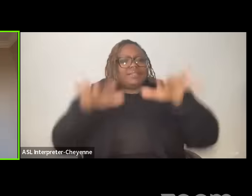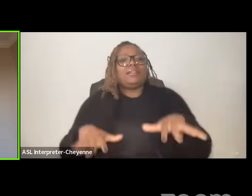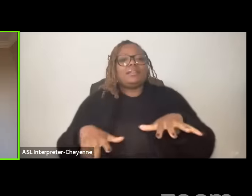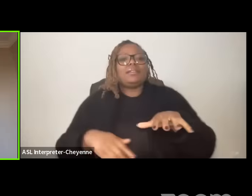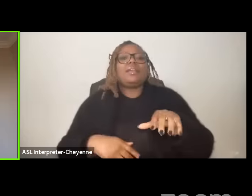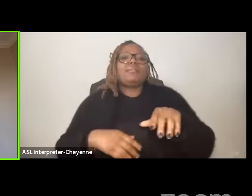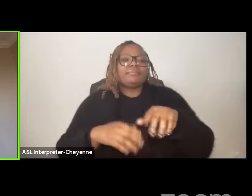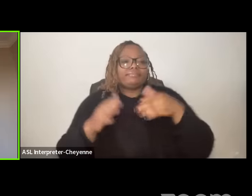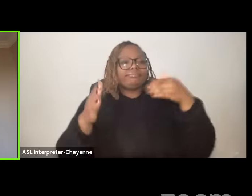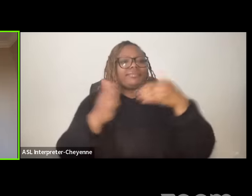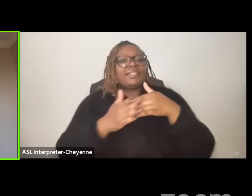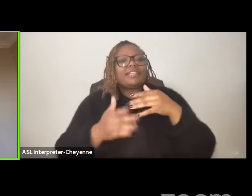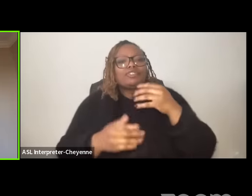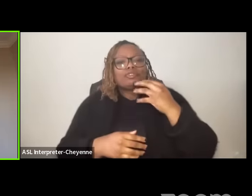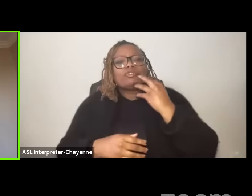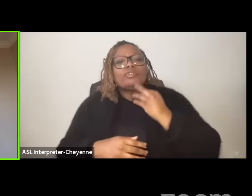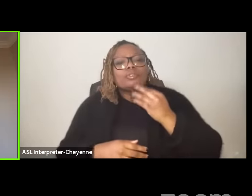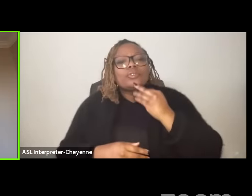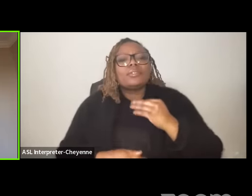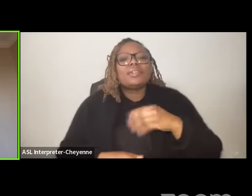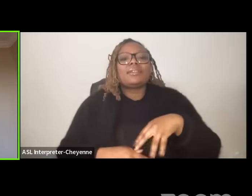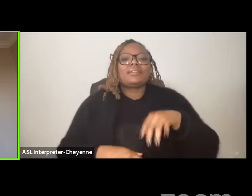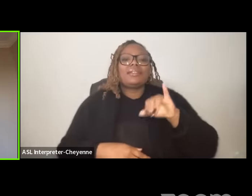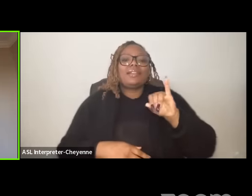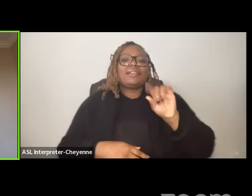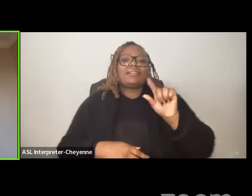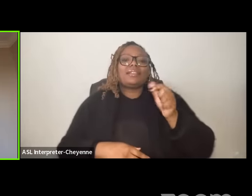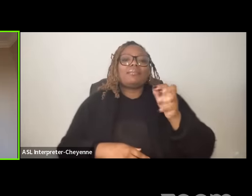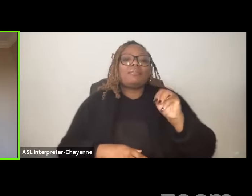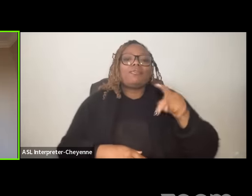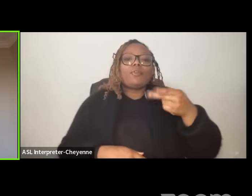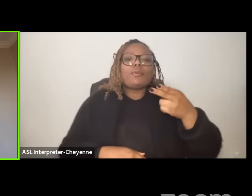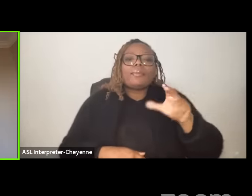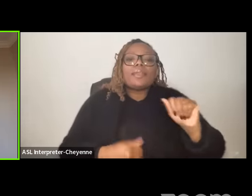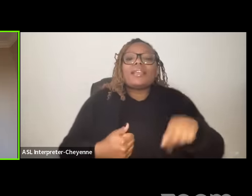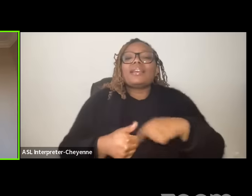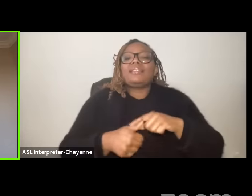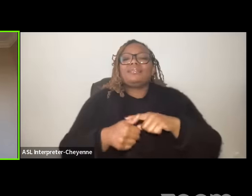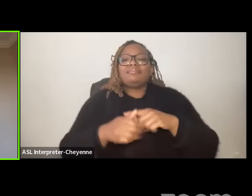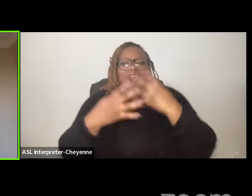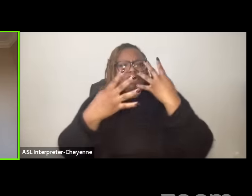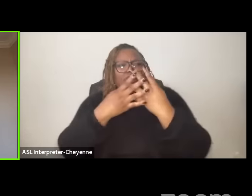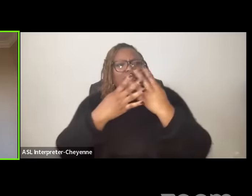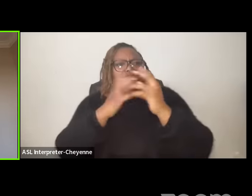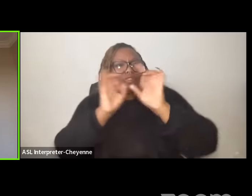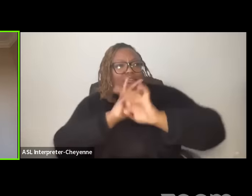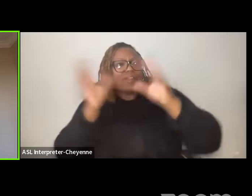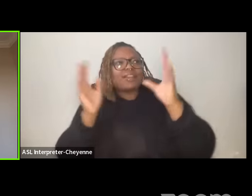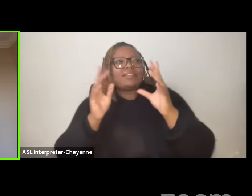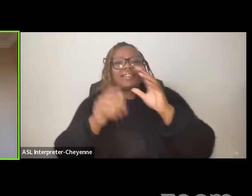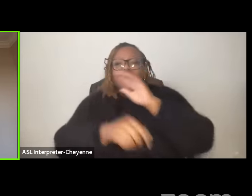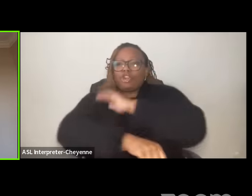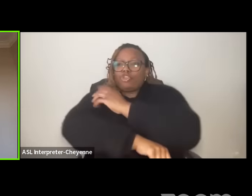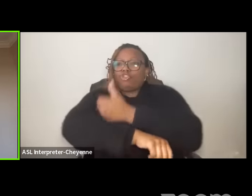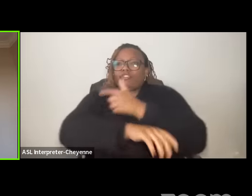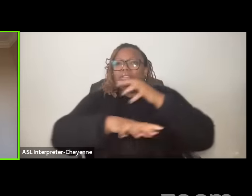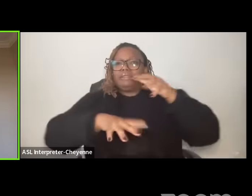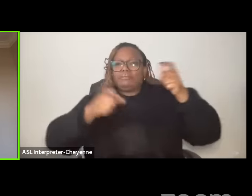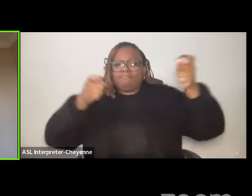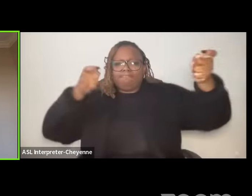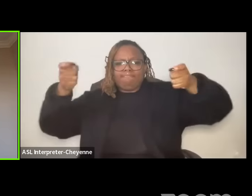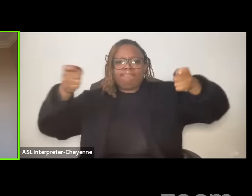and islamophobia environmental pillage carceral violence and authoritarianism my people are the